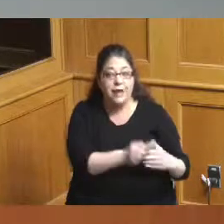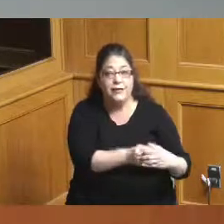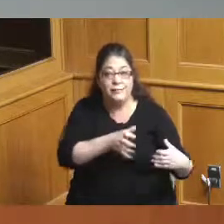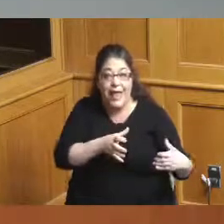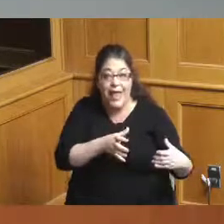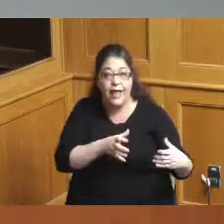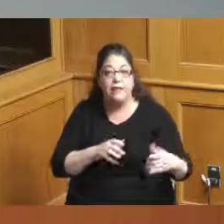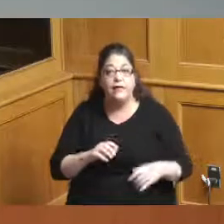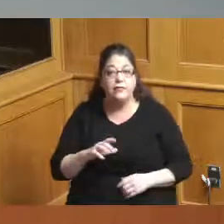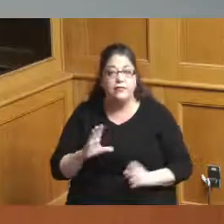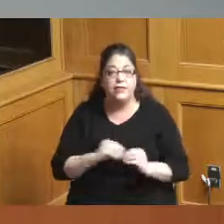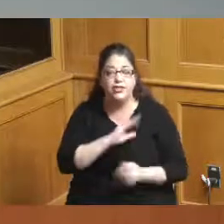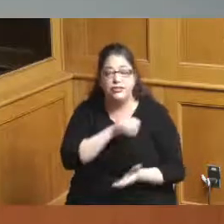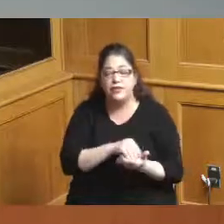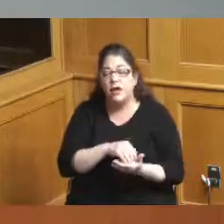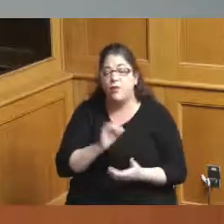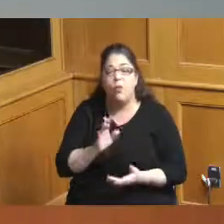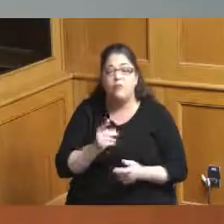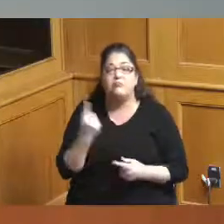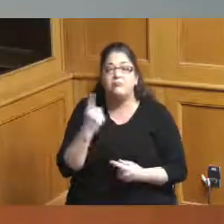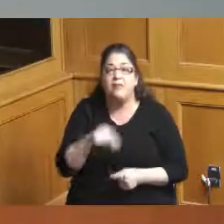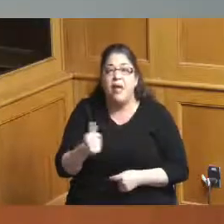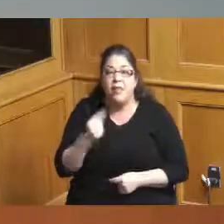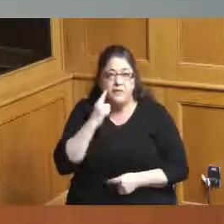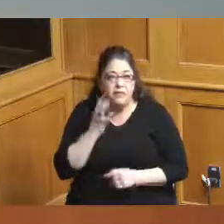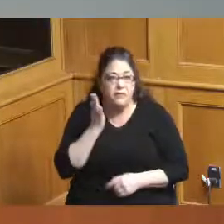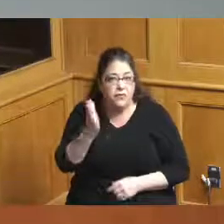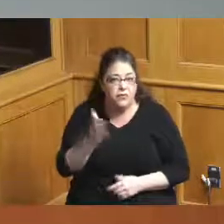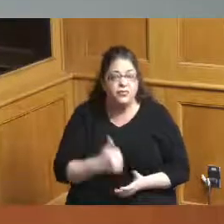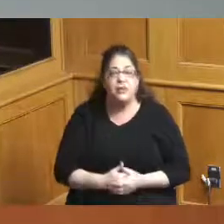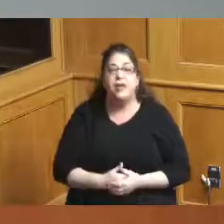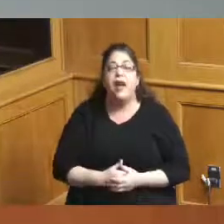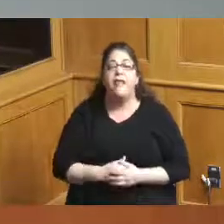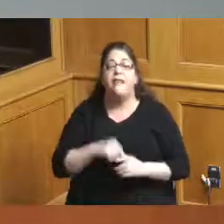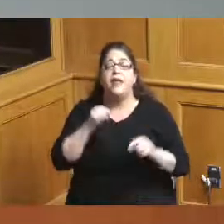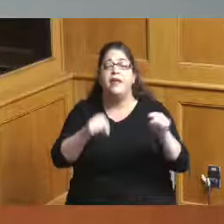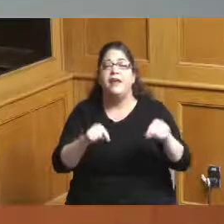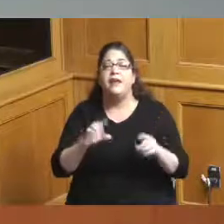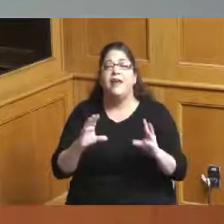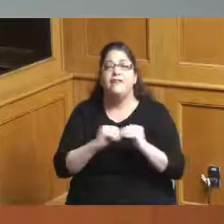that we decide on in the future and then we've got these other pieces convention place and the